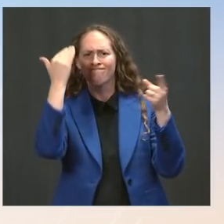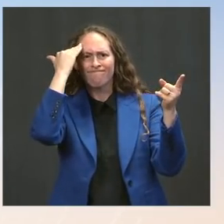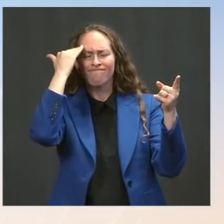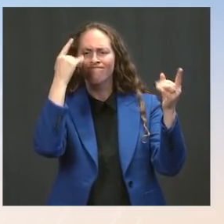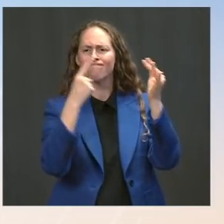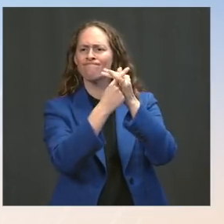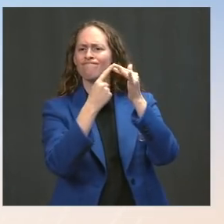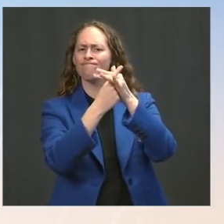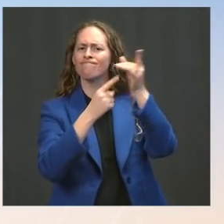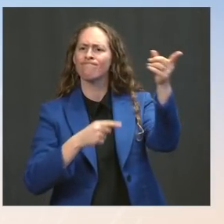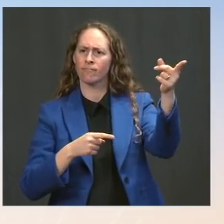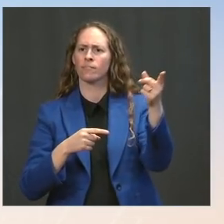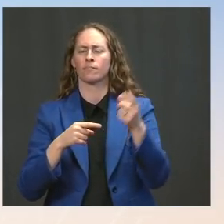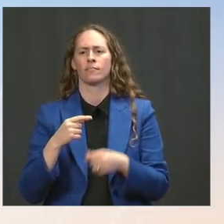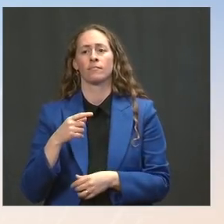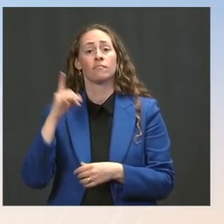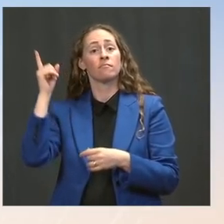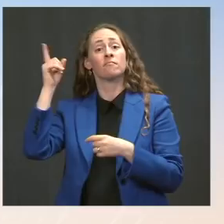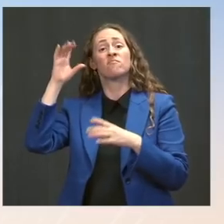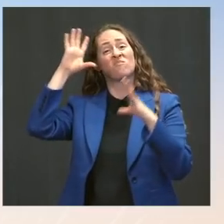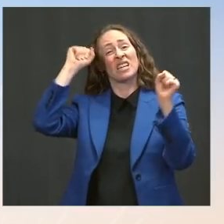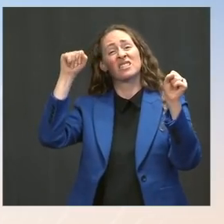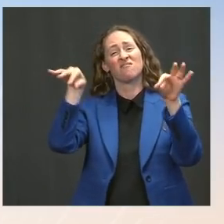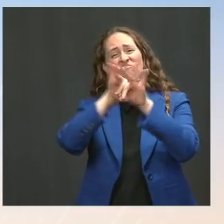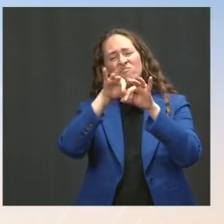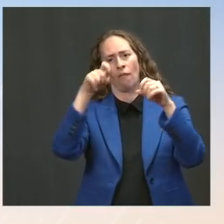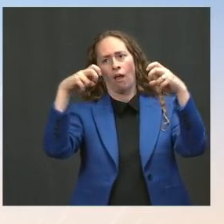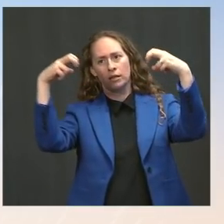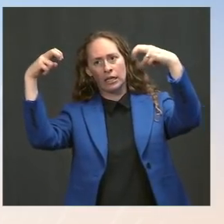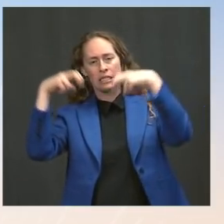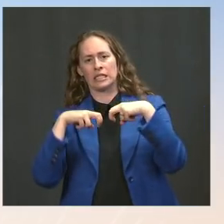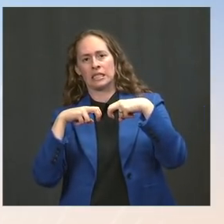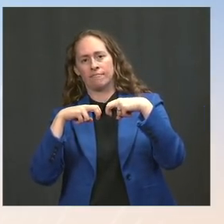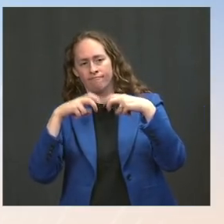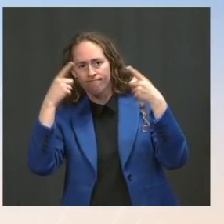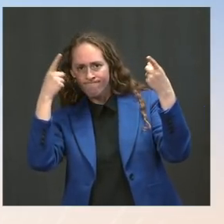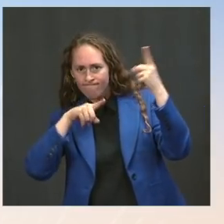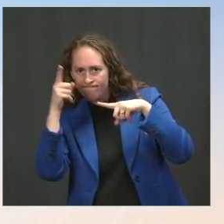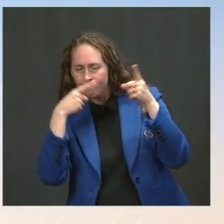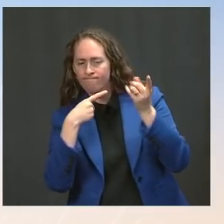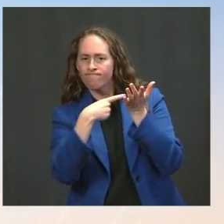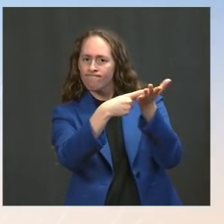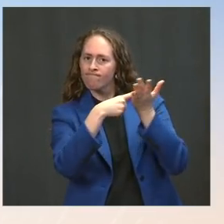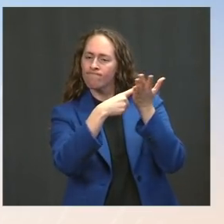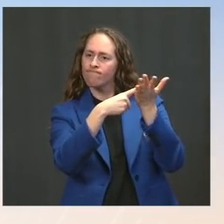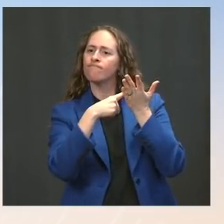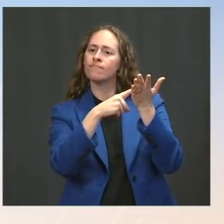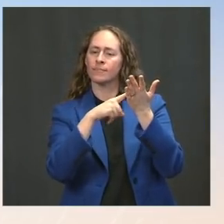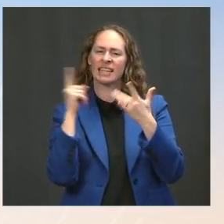in face-to-face diplomacy. That is something he has long been an advocate for,